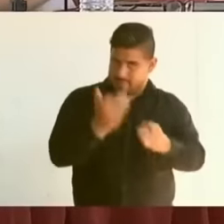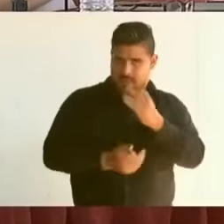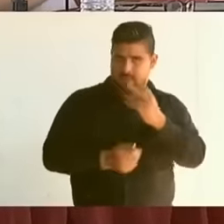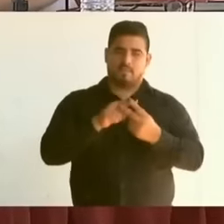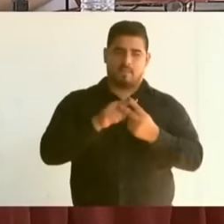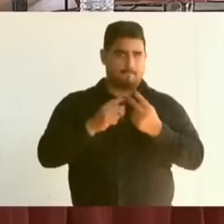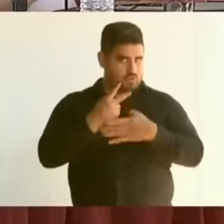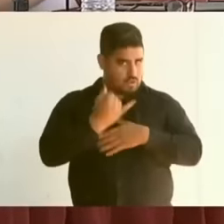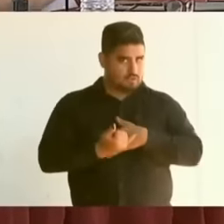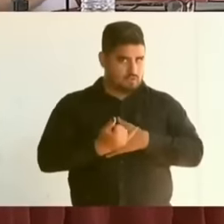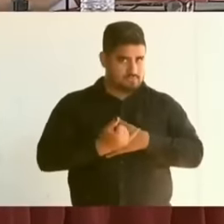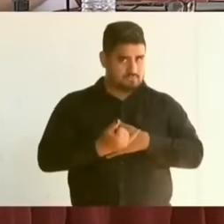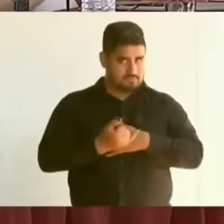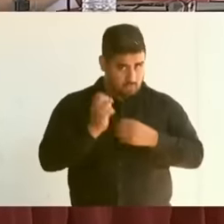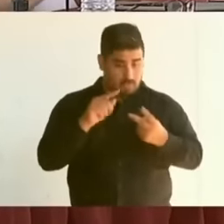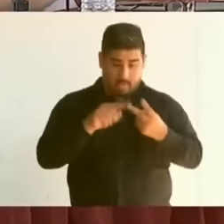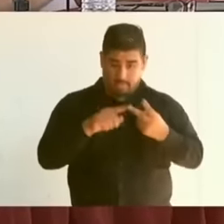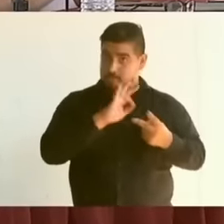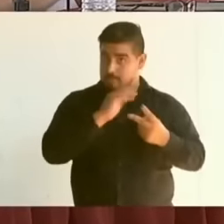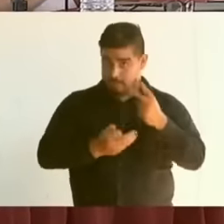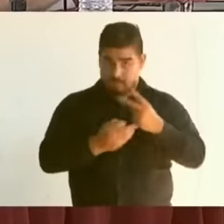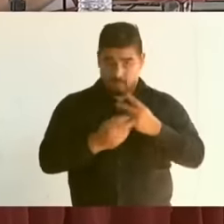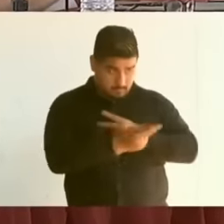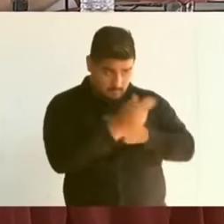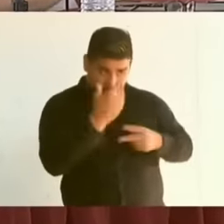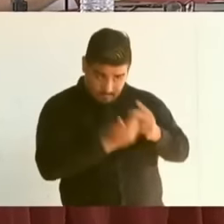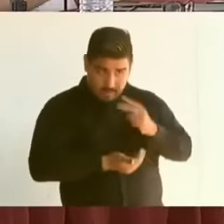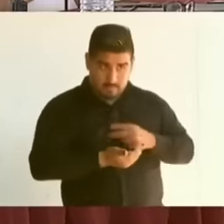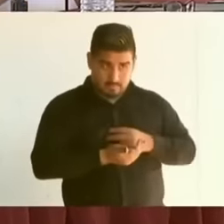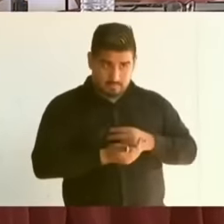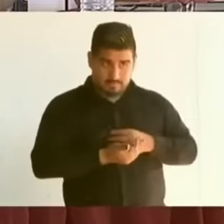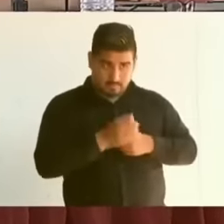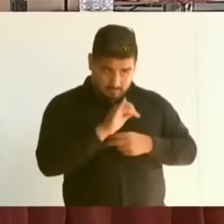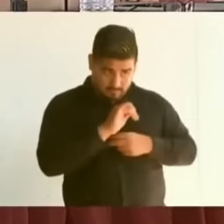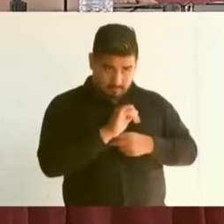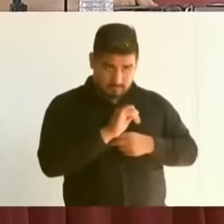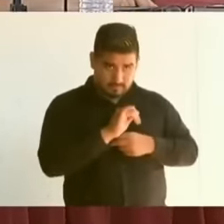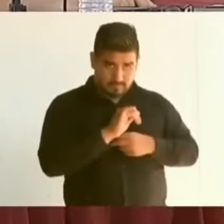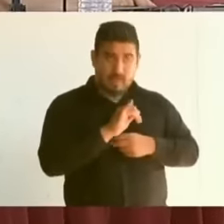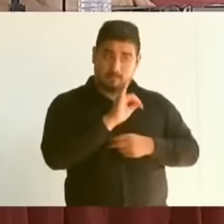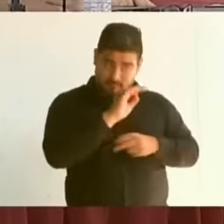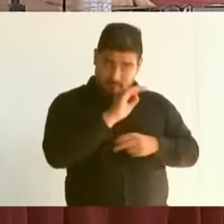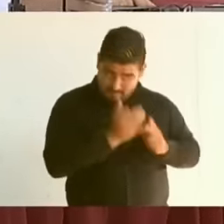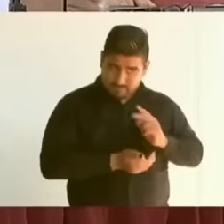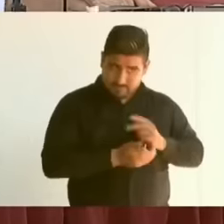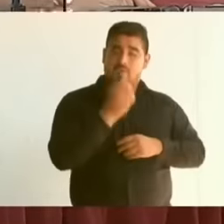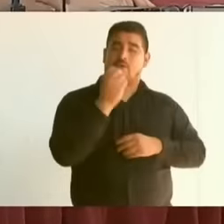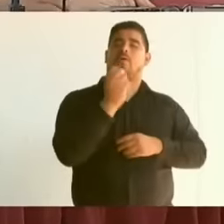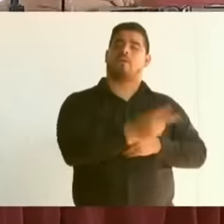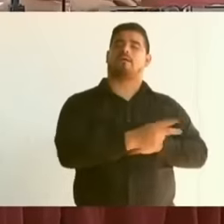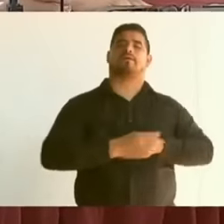finish yes you are going to finish well so